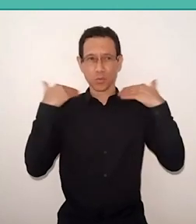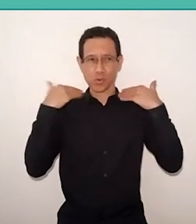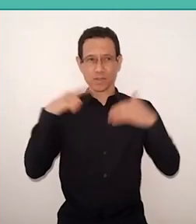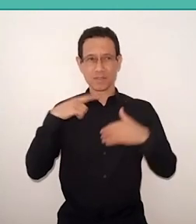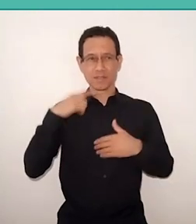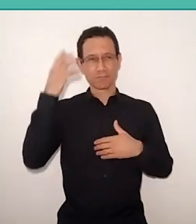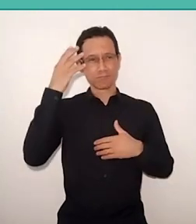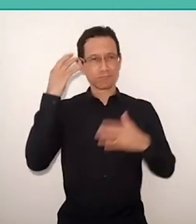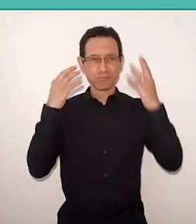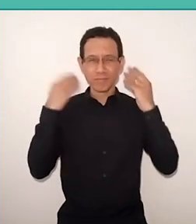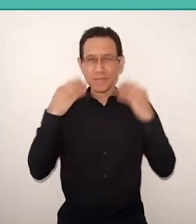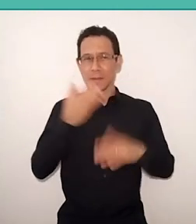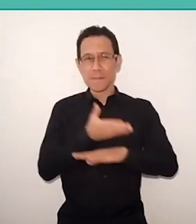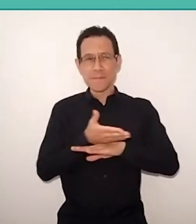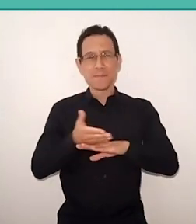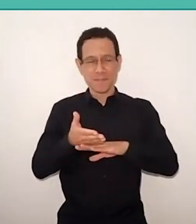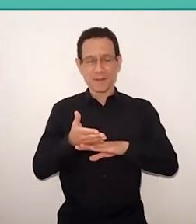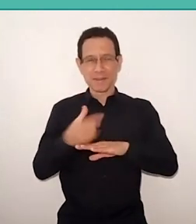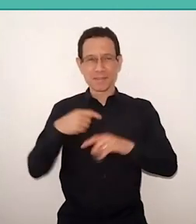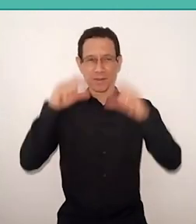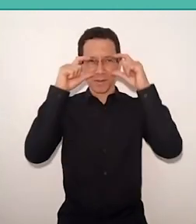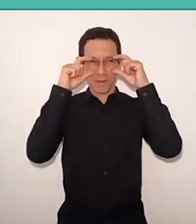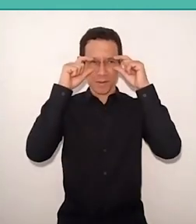I wear glasses, I'm wearing a turquoise shirt,